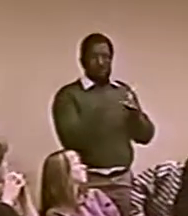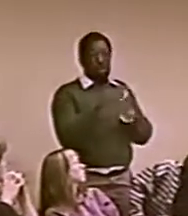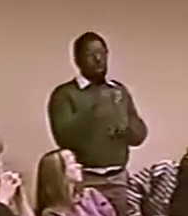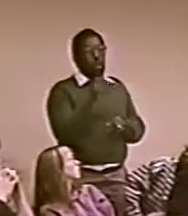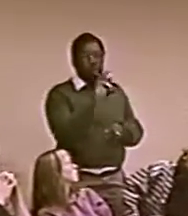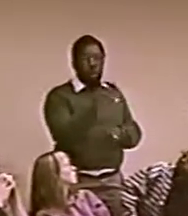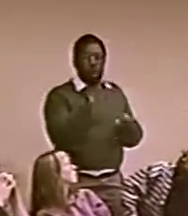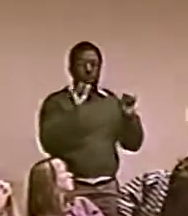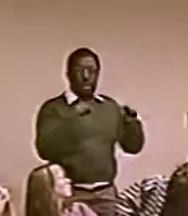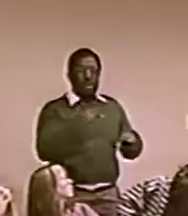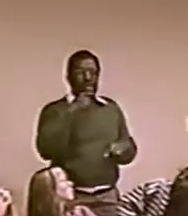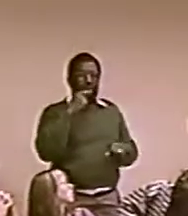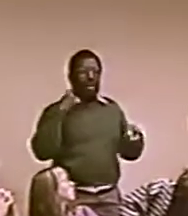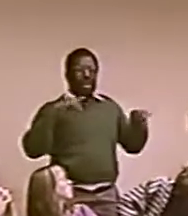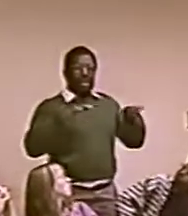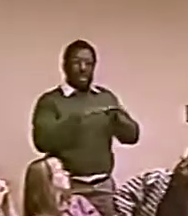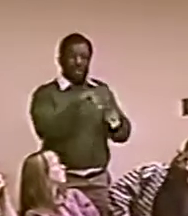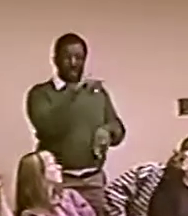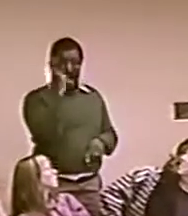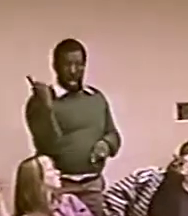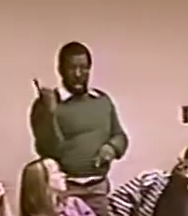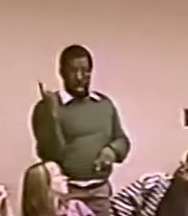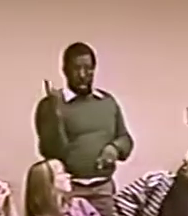THERE ARE 25 DEAF STUDENTS.